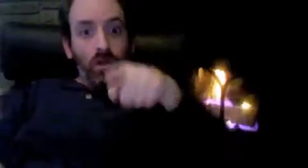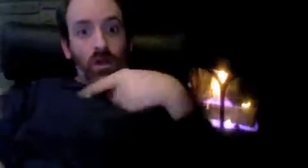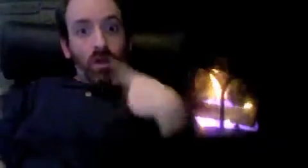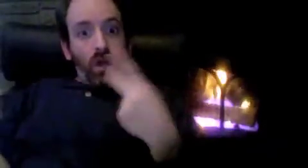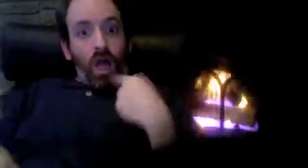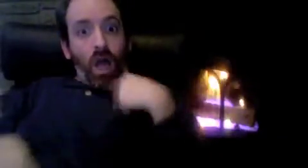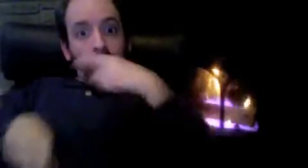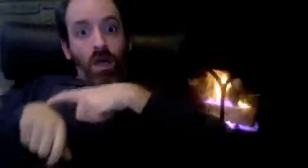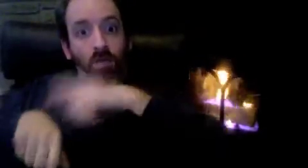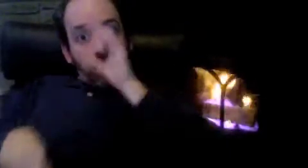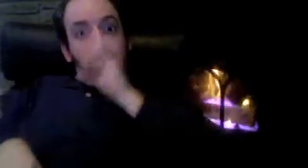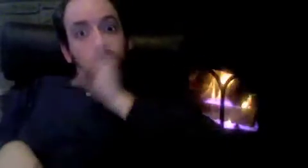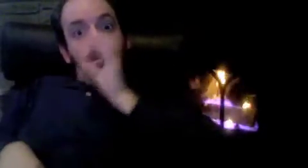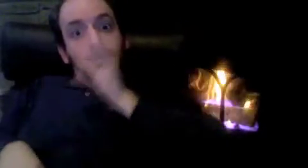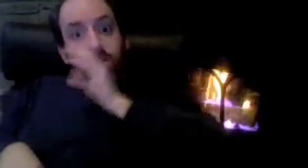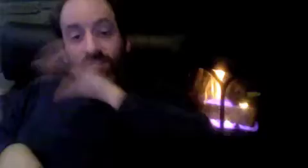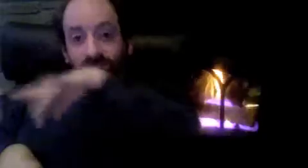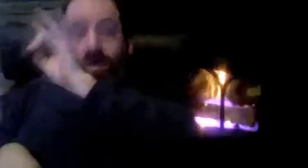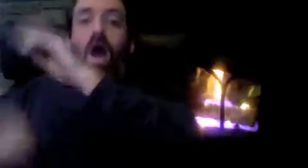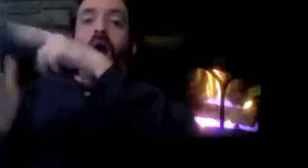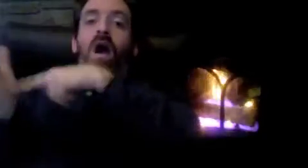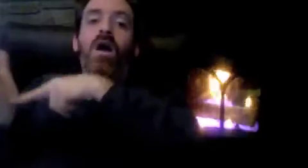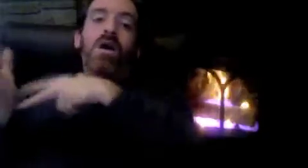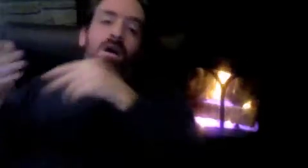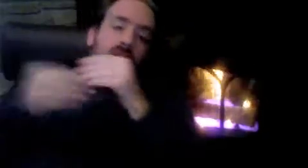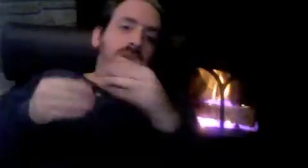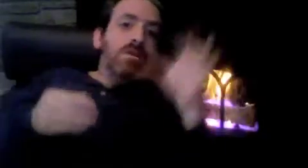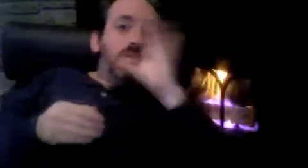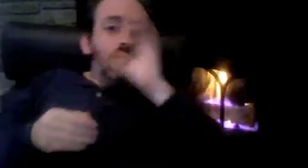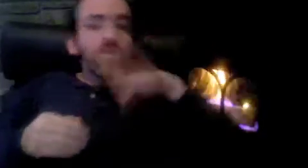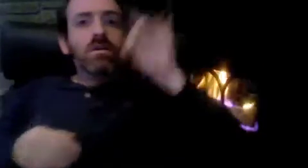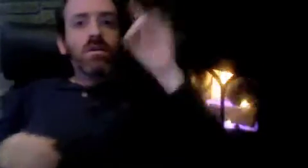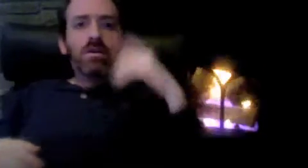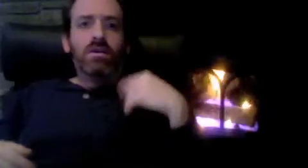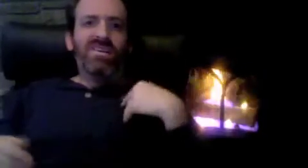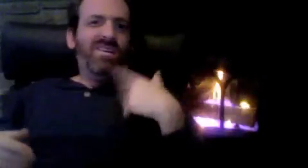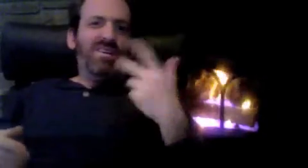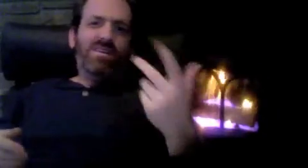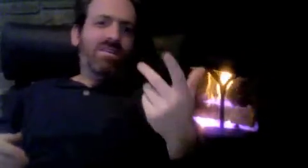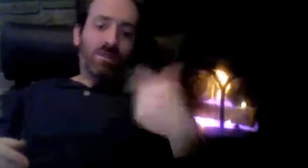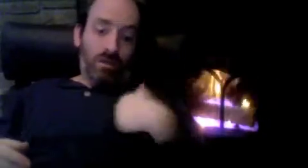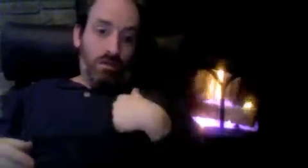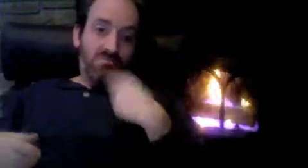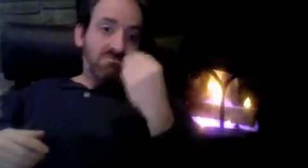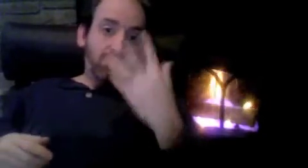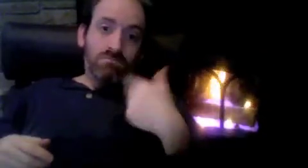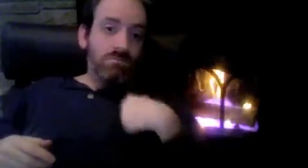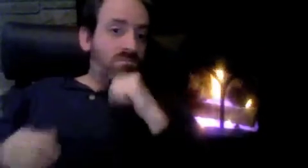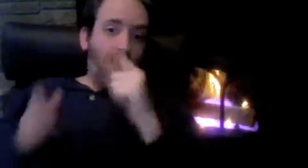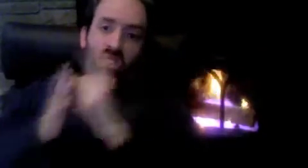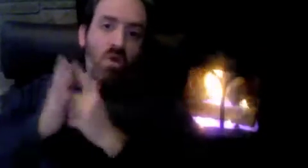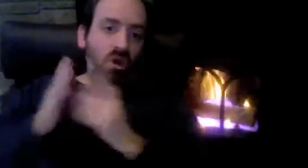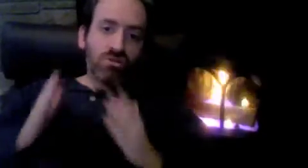Do you think we have time to look for older documents and review them, over and over throughout 109 pages?